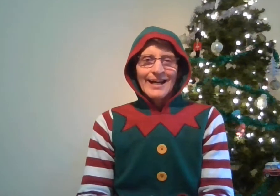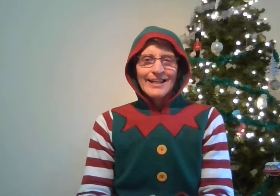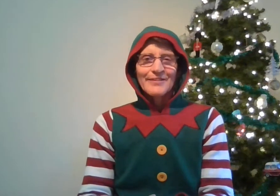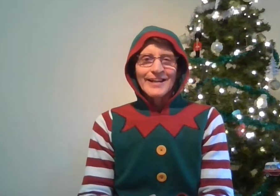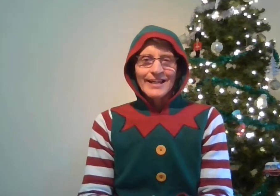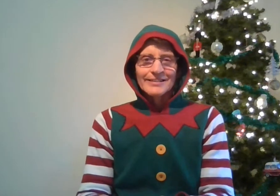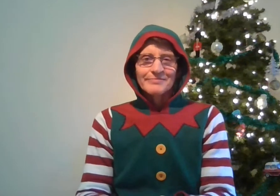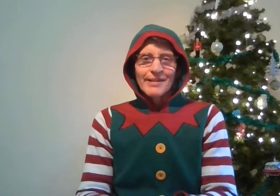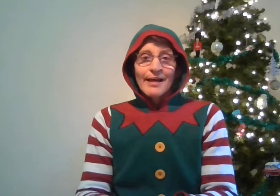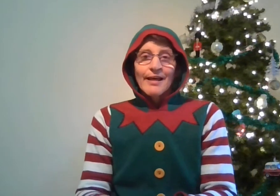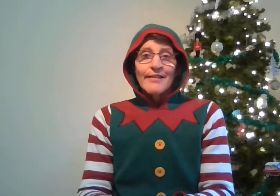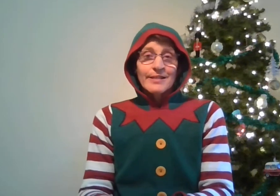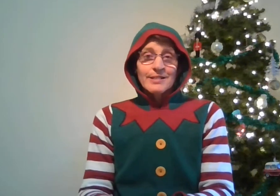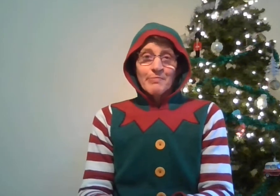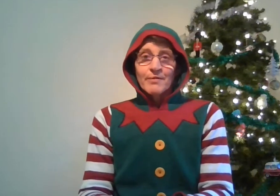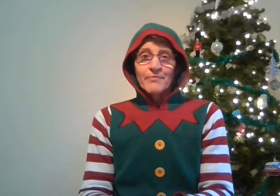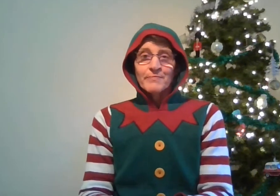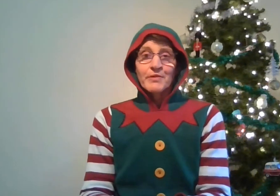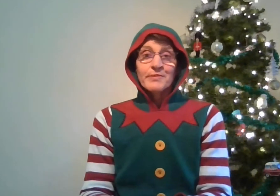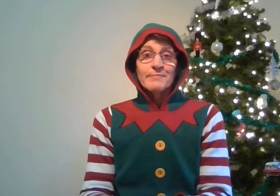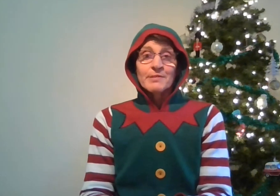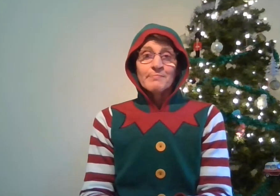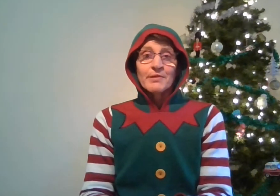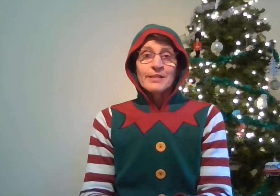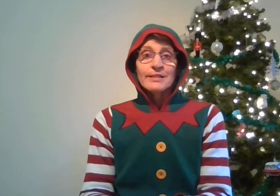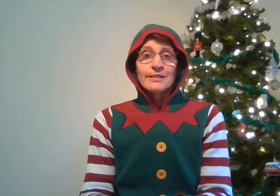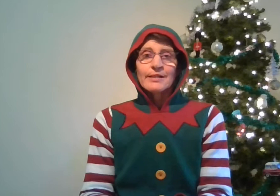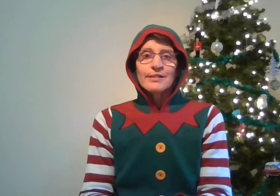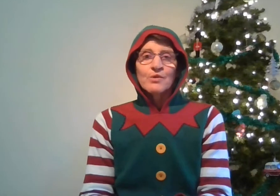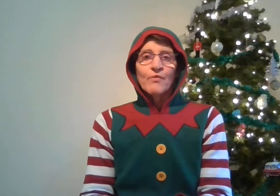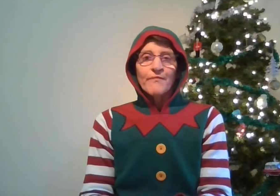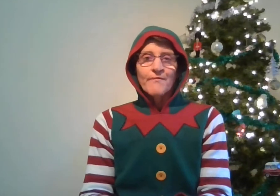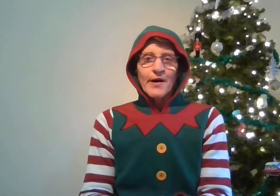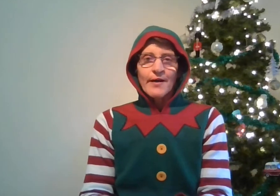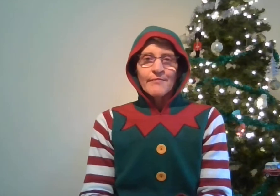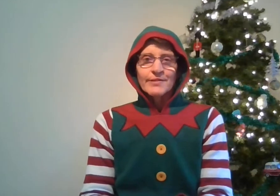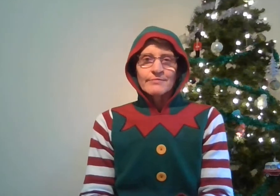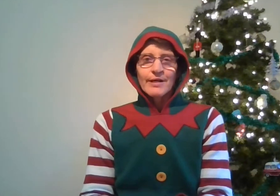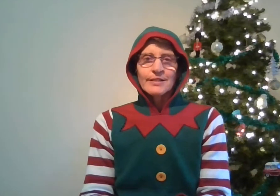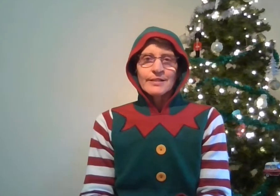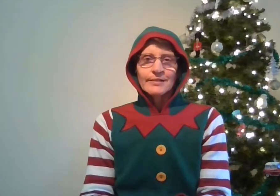hello again this poem from the christmas basket is called five little reindeer.